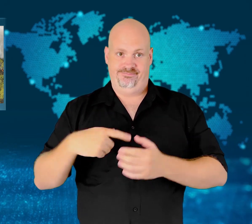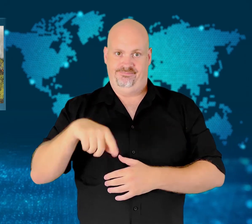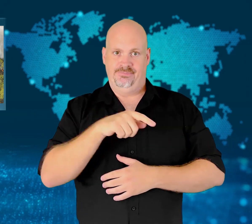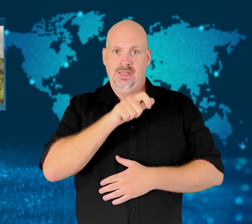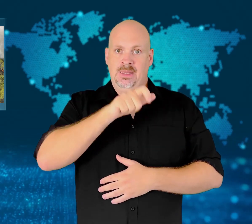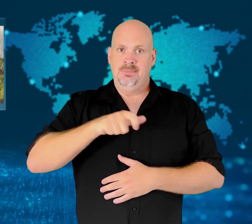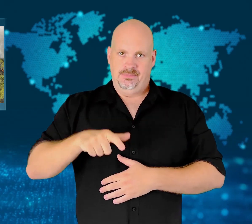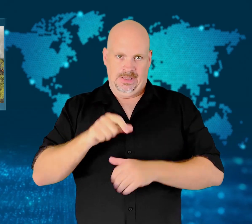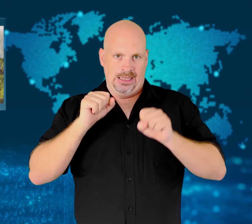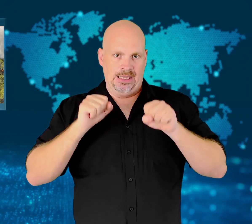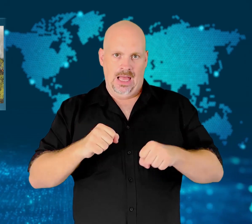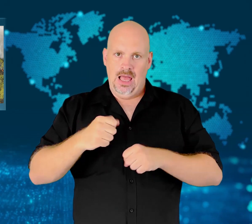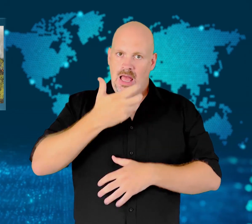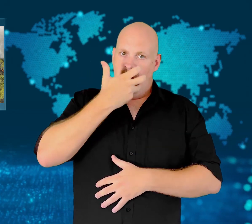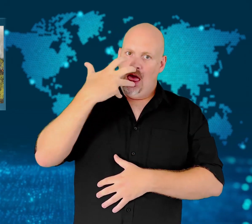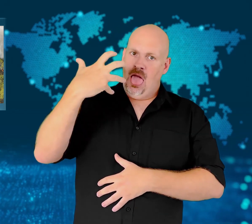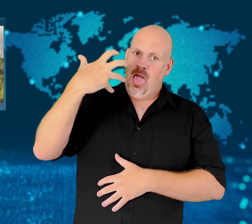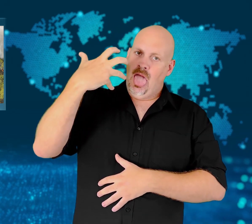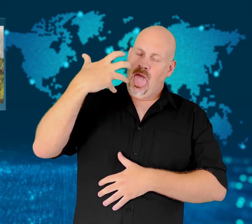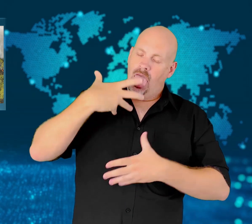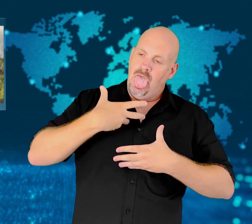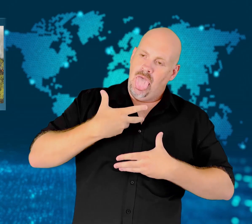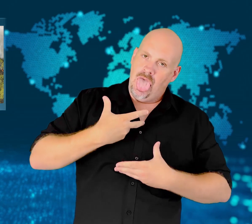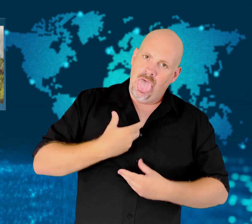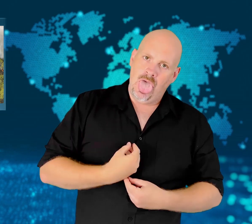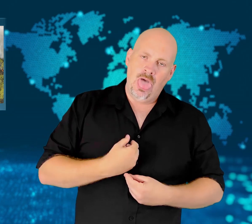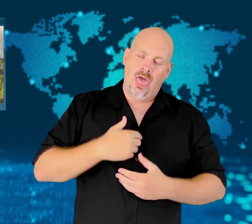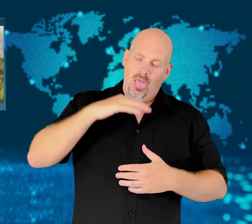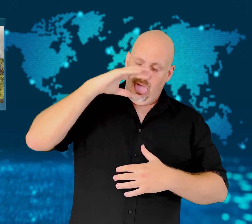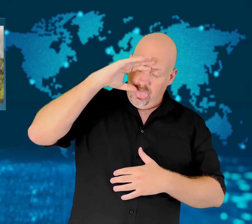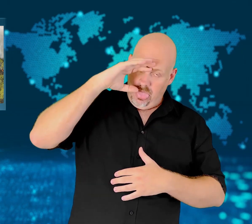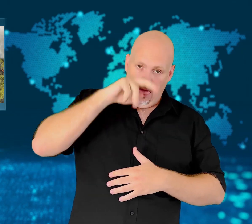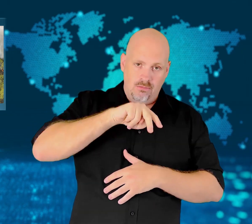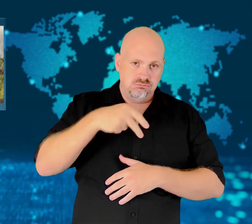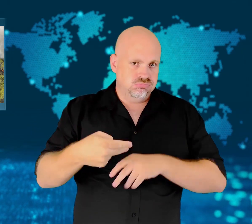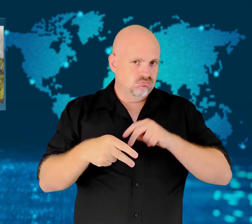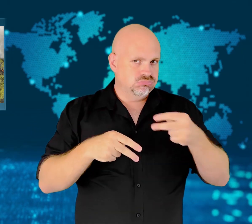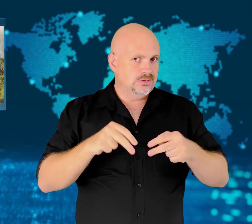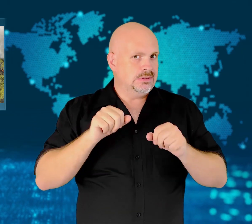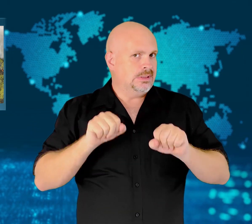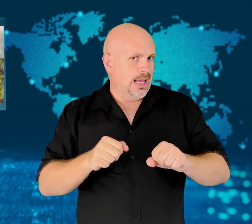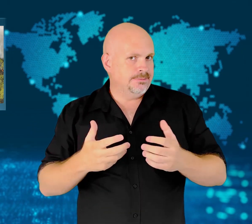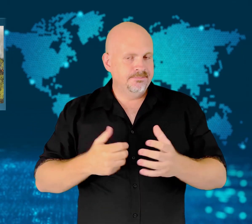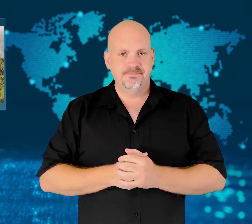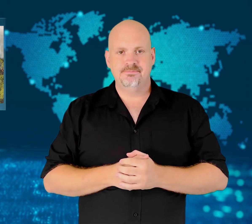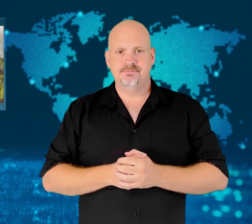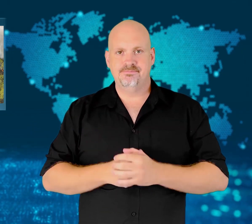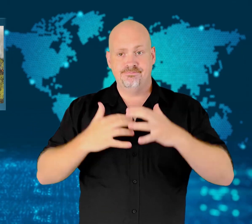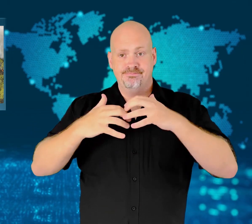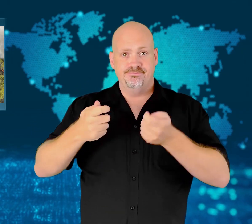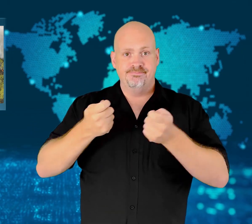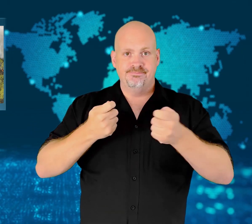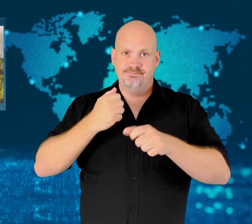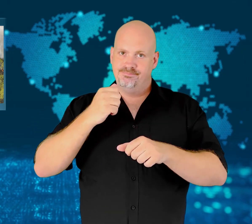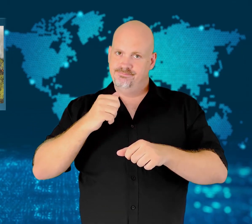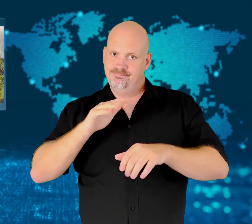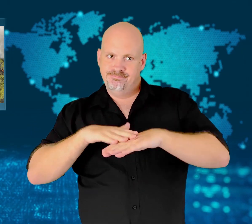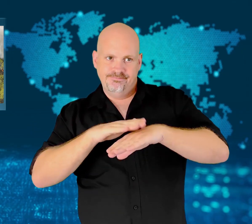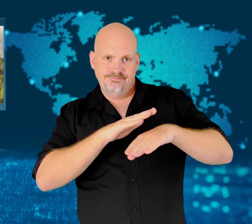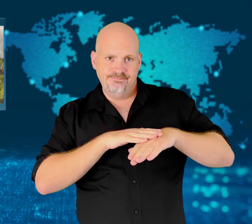Governments warn that road surfaces can melt and railway lines may buckle